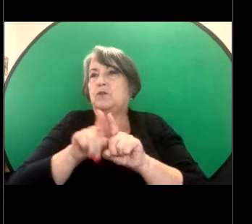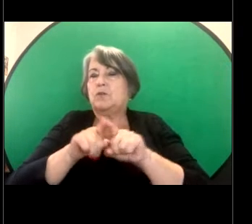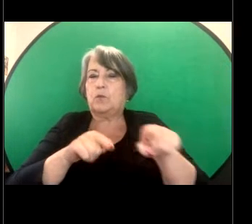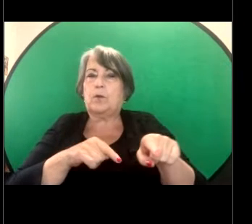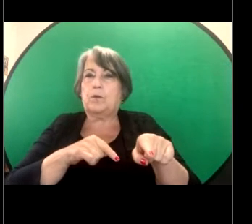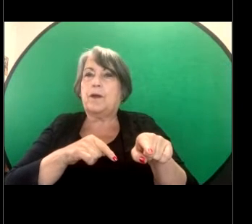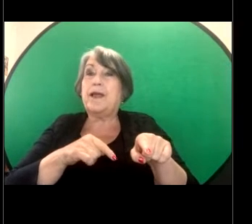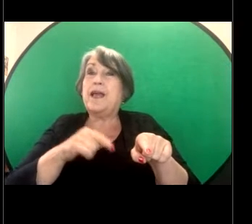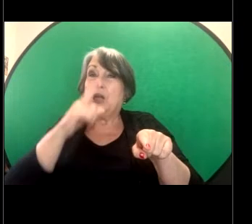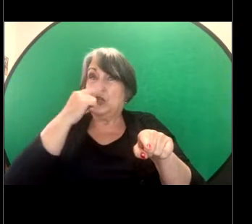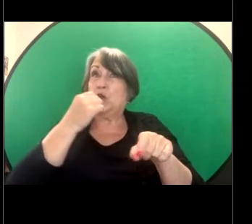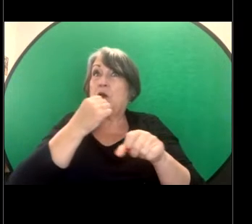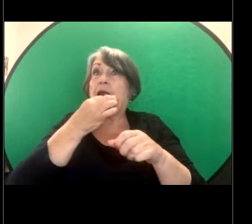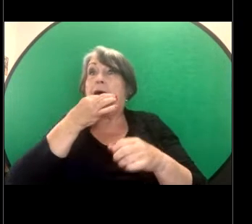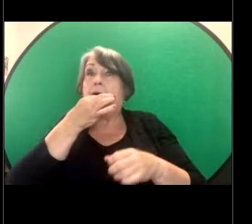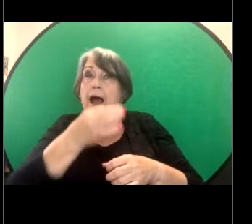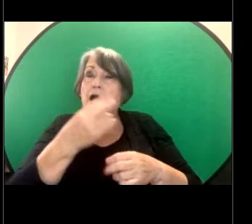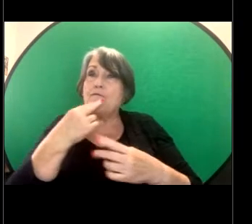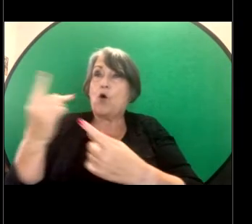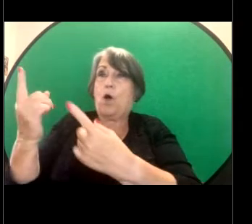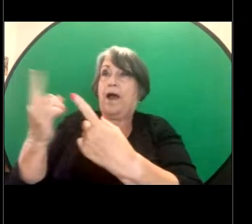get some advice about making the choice between those two.